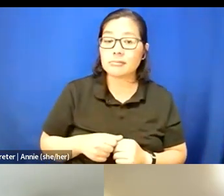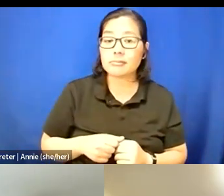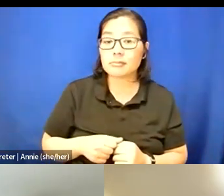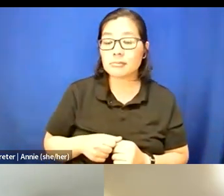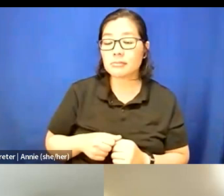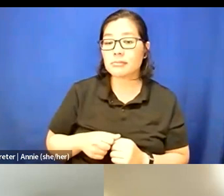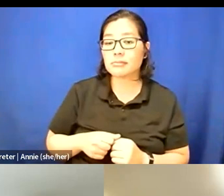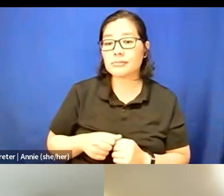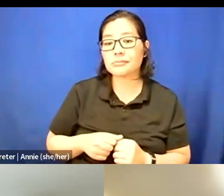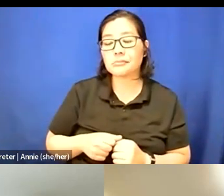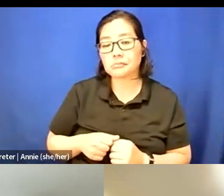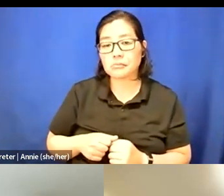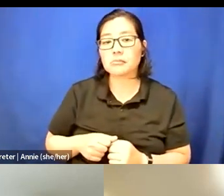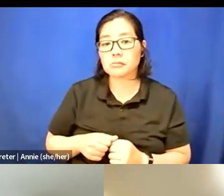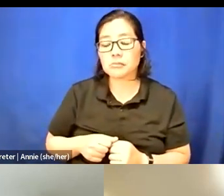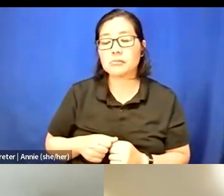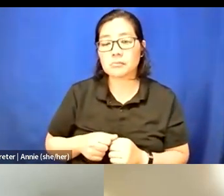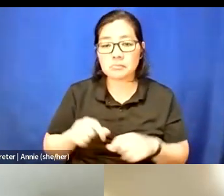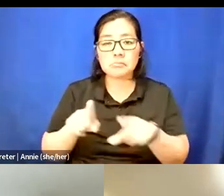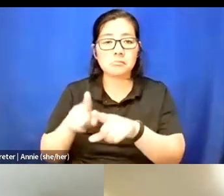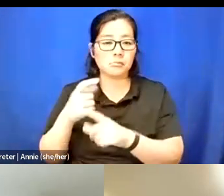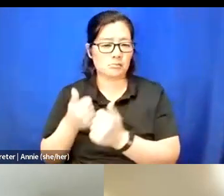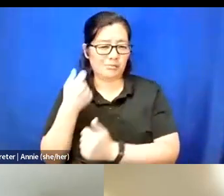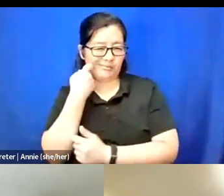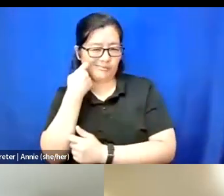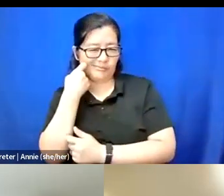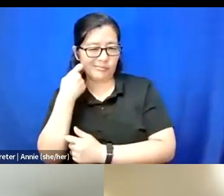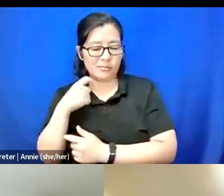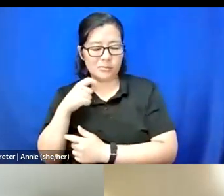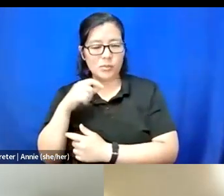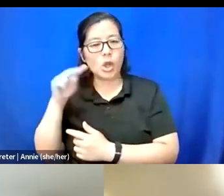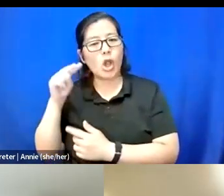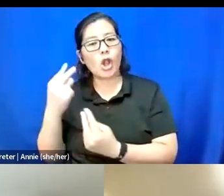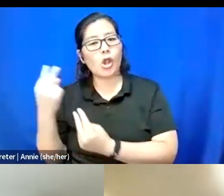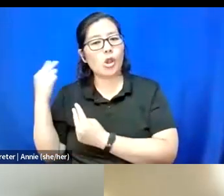And I also most recently got to look at some archives here